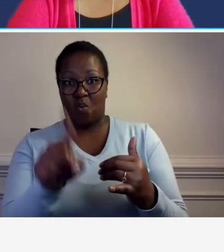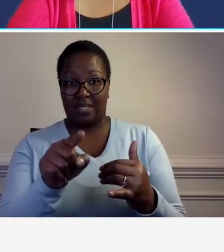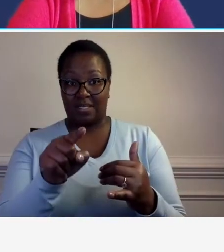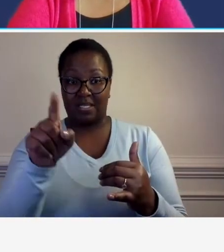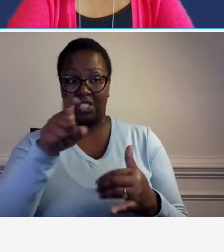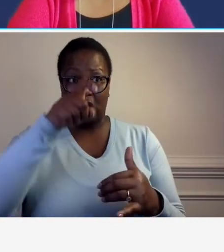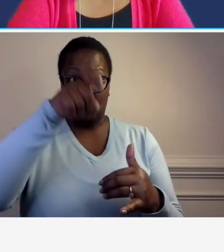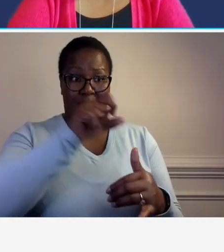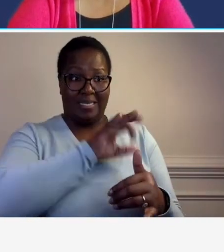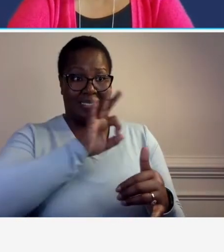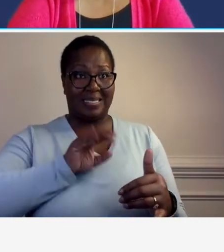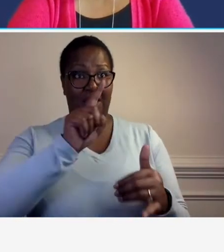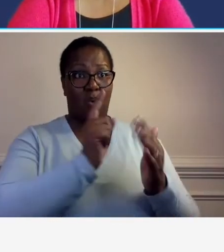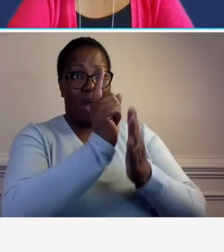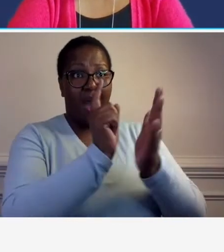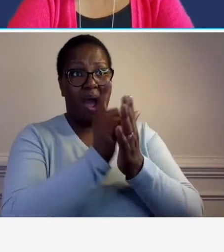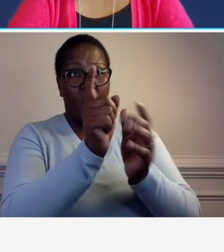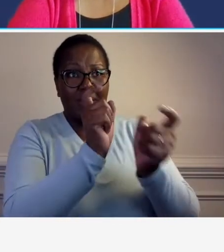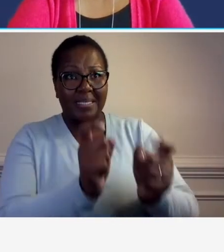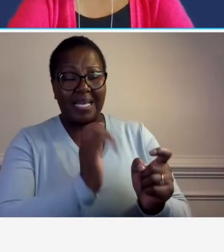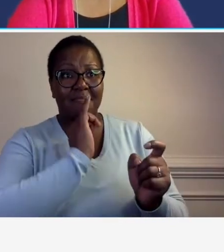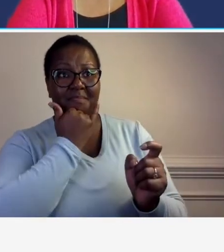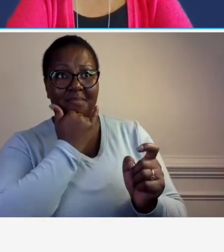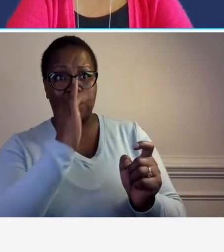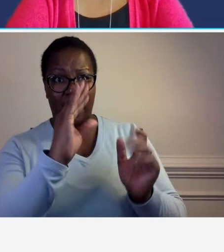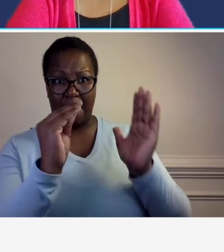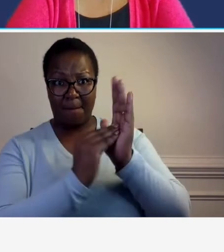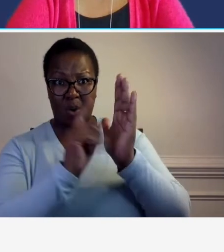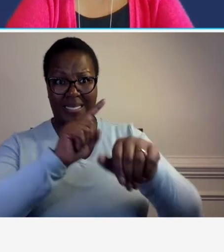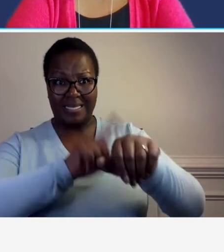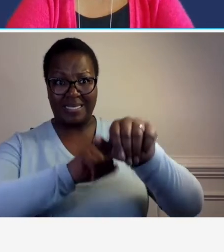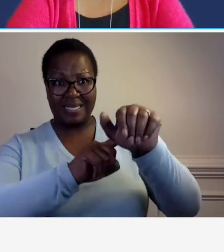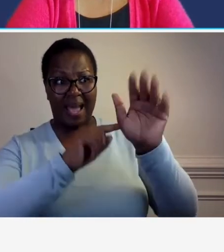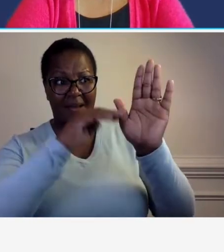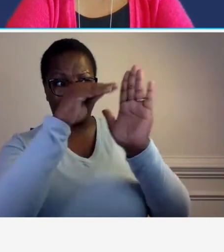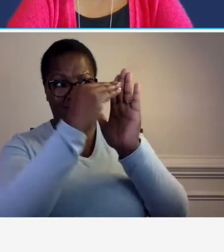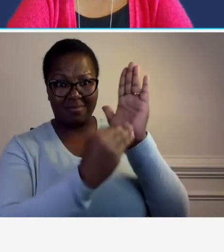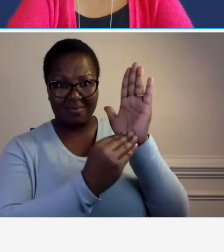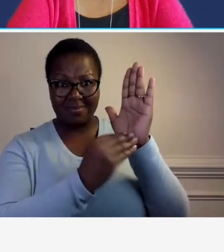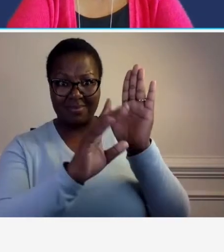record those hours on his time sheet and will that will that be considered direct labor